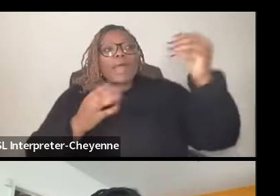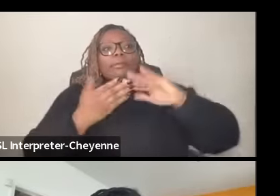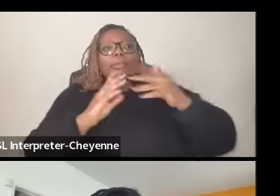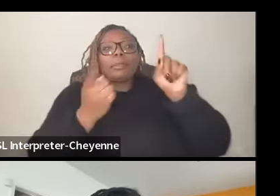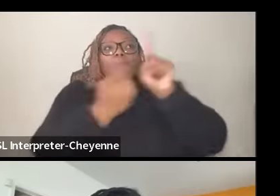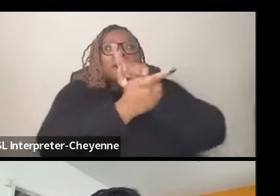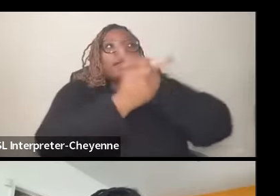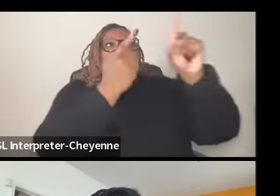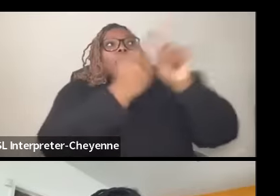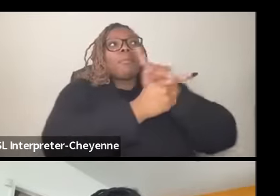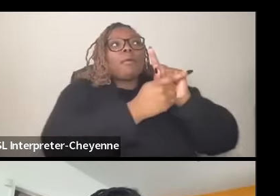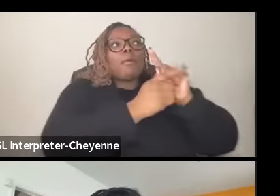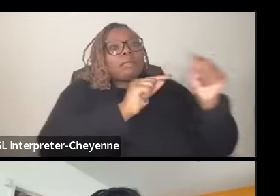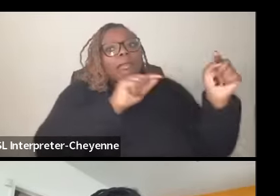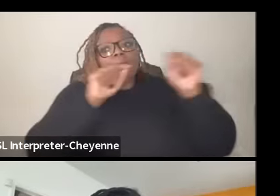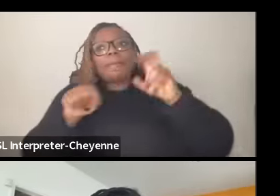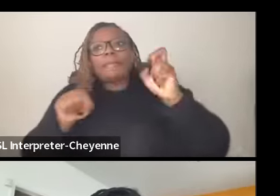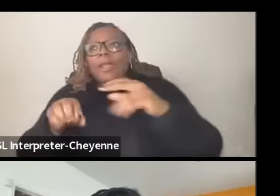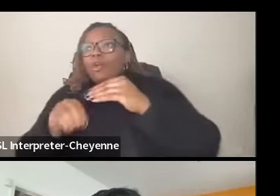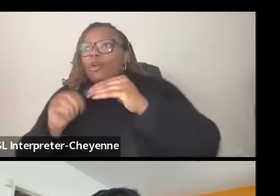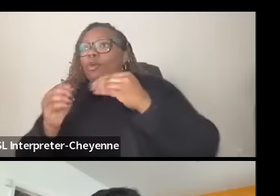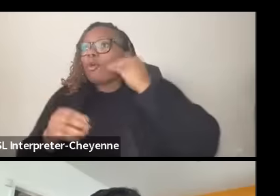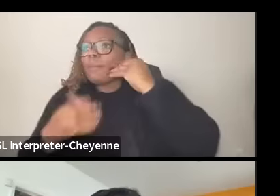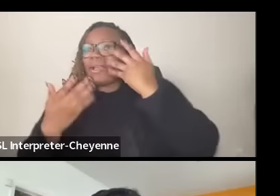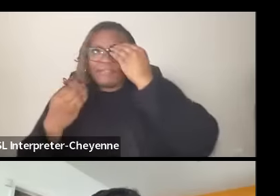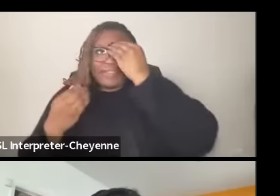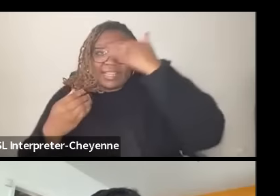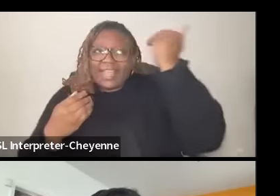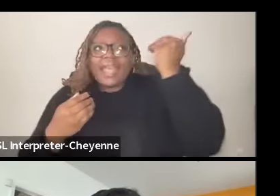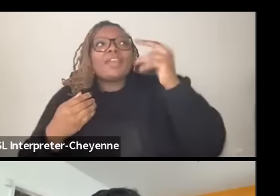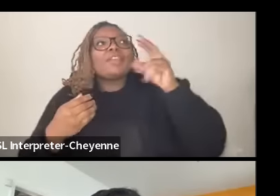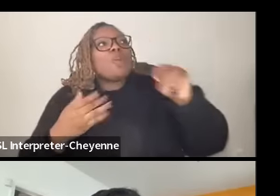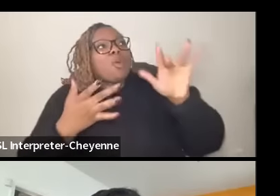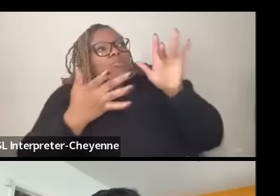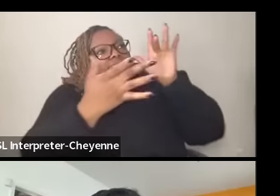and forget about it and write an article but stay in touch with those people you know and